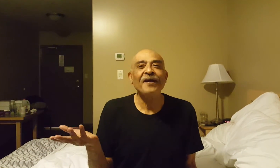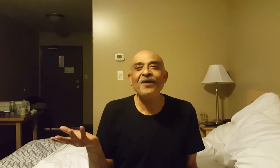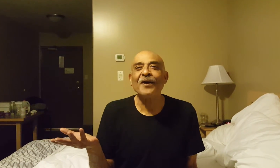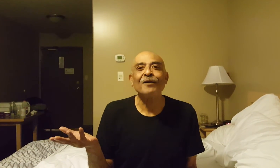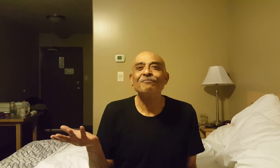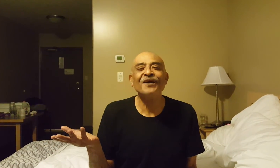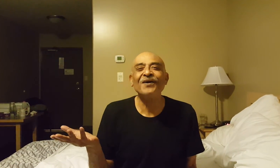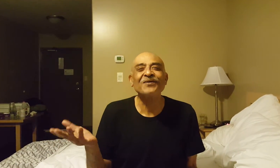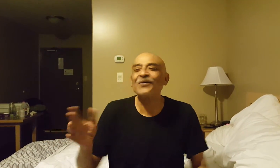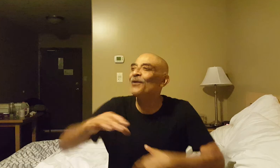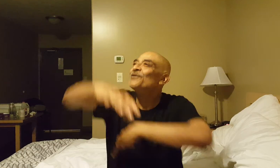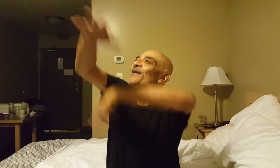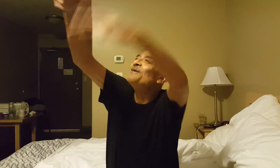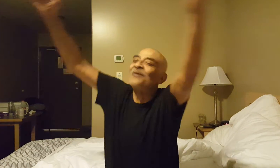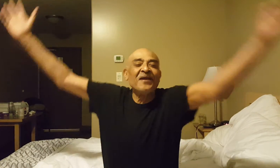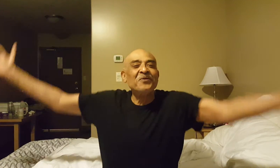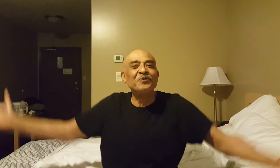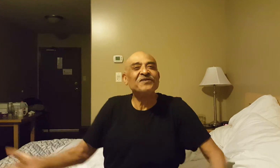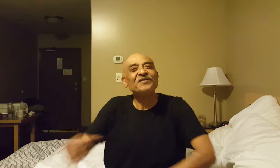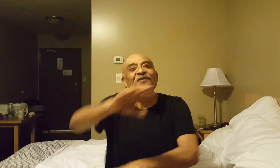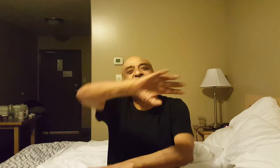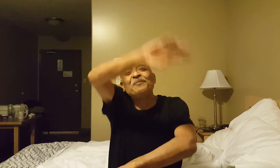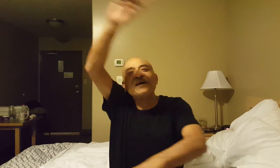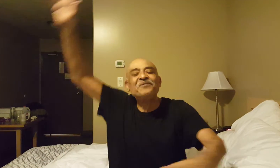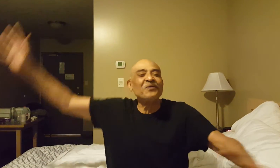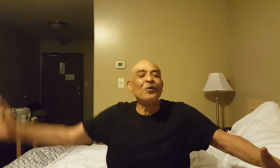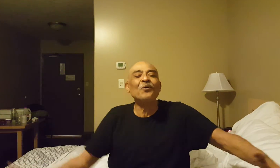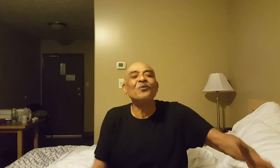anywhere, you know, it could go into any random position. Therefore it becomes a whole